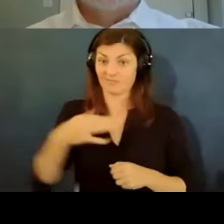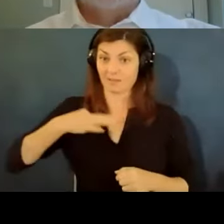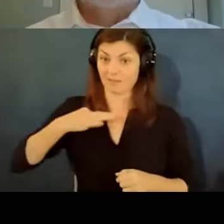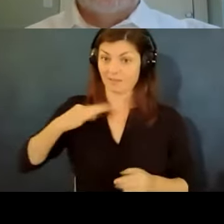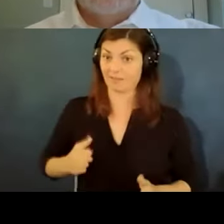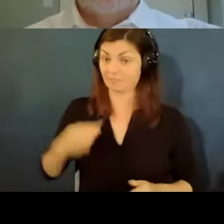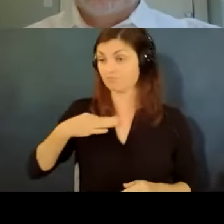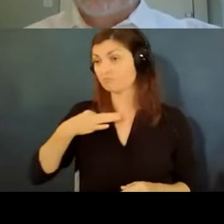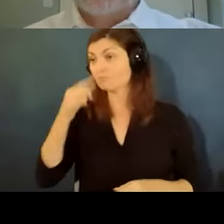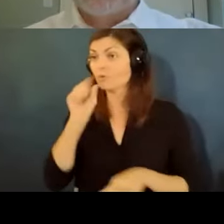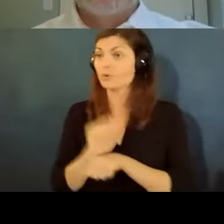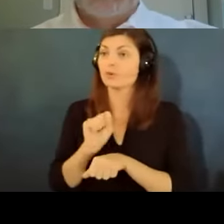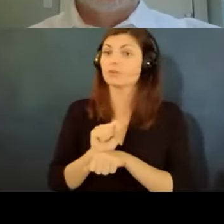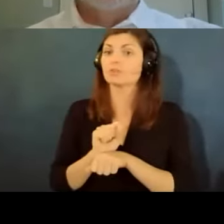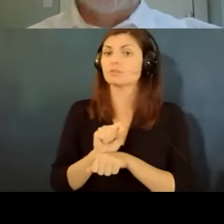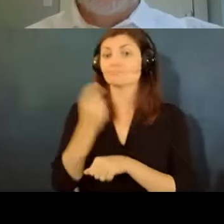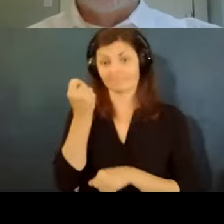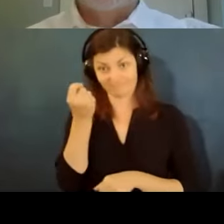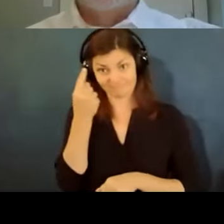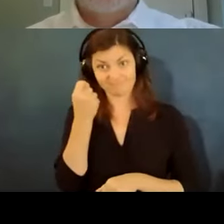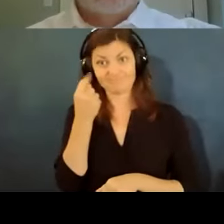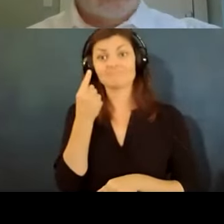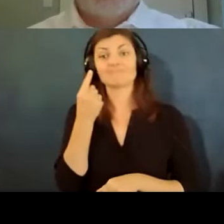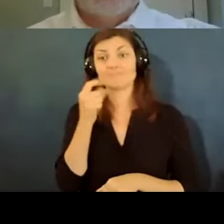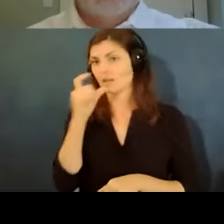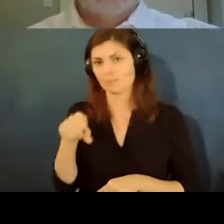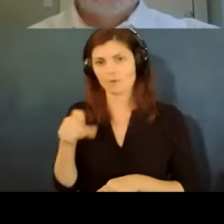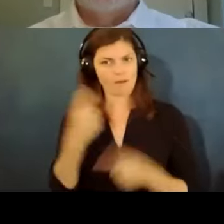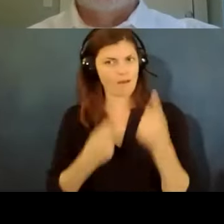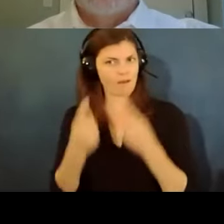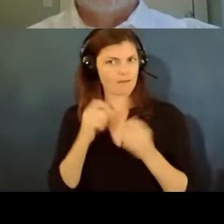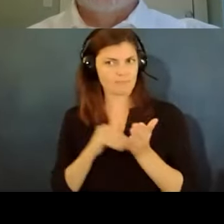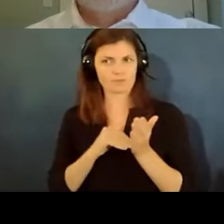should be you know you should realize that they're not supposed to ask you any questions about